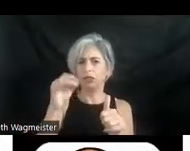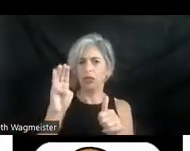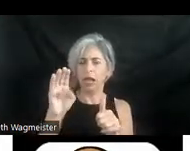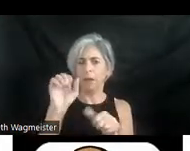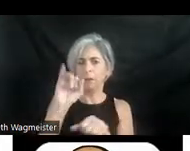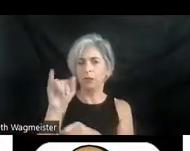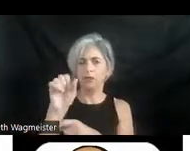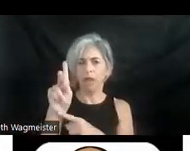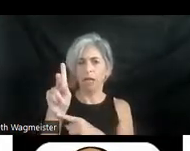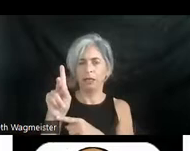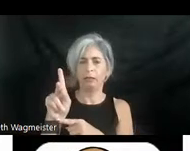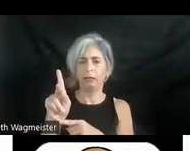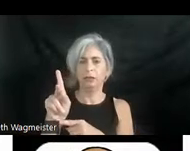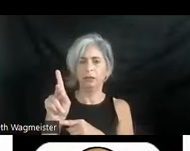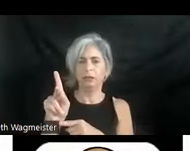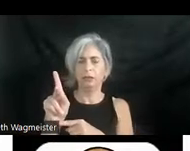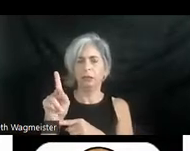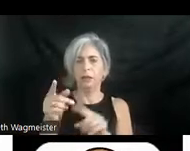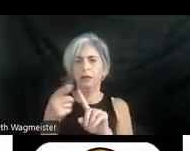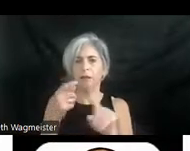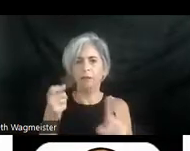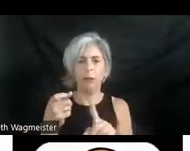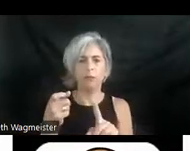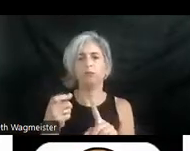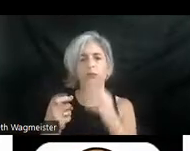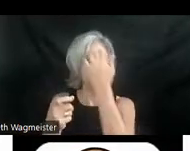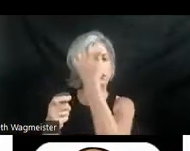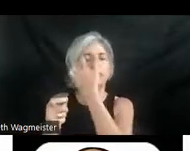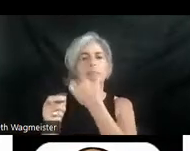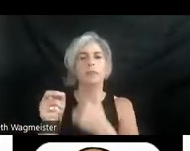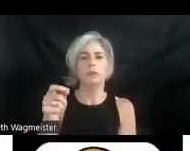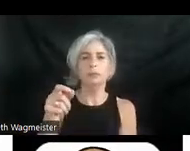donut Jack. Comes from the great Debra Fields at Ryerson university who has experimented